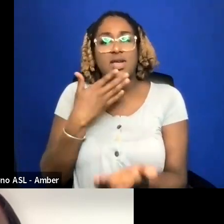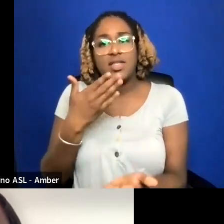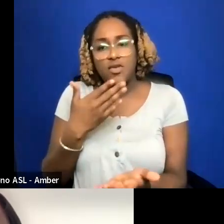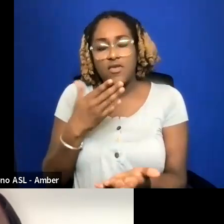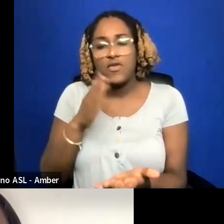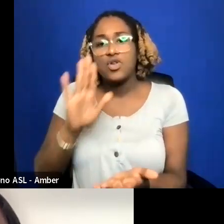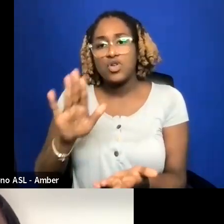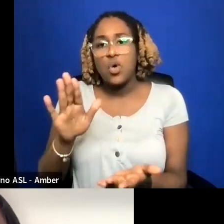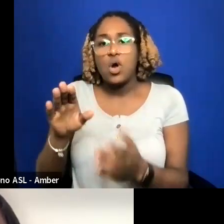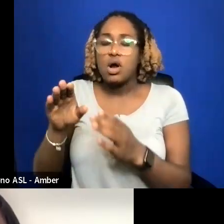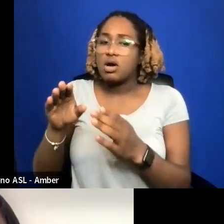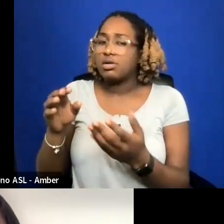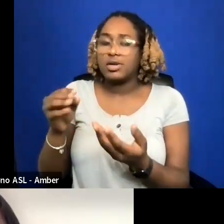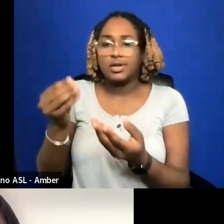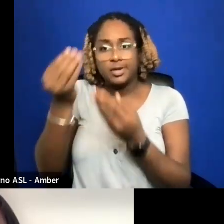AND EVERYTHING.